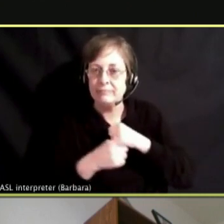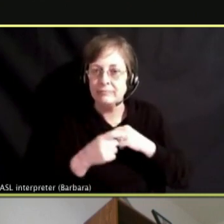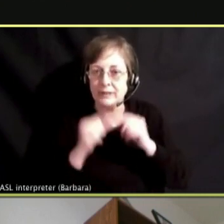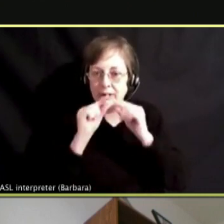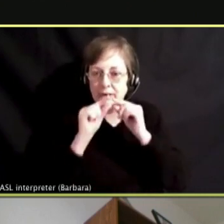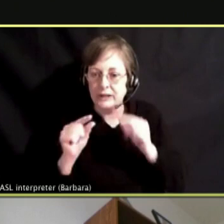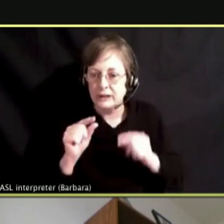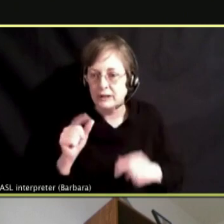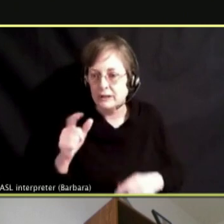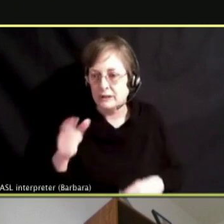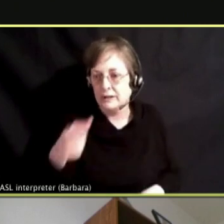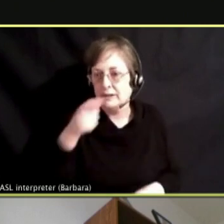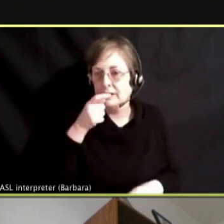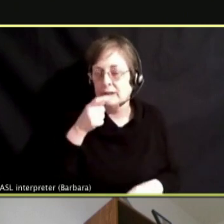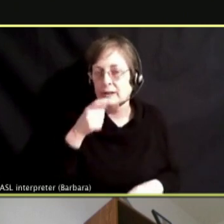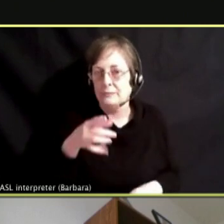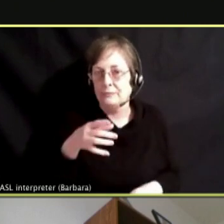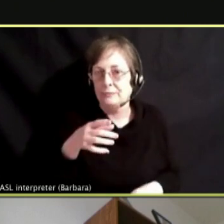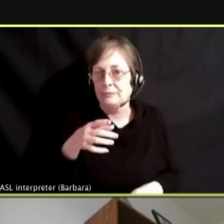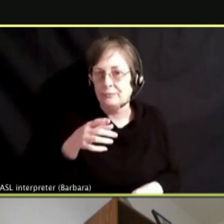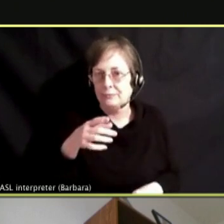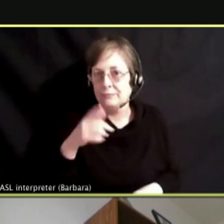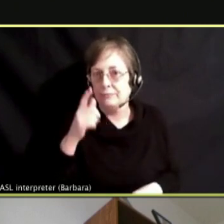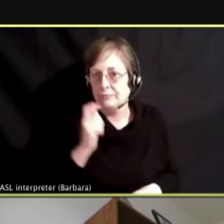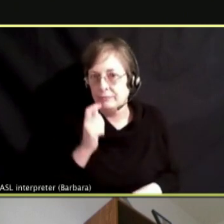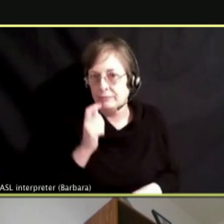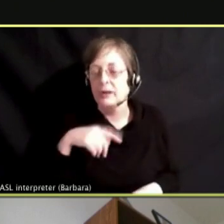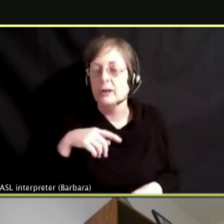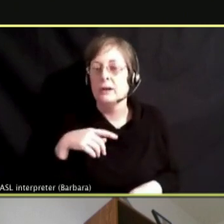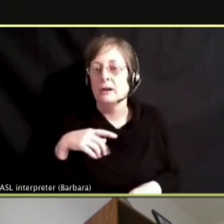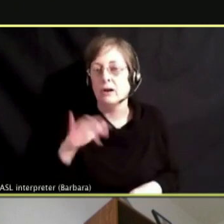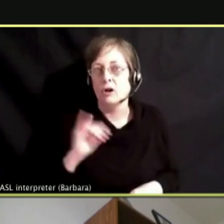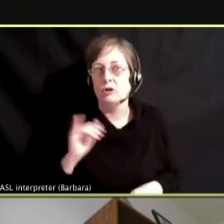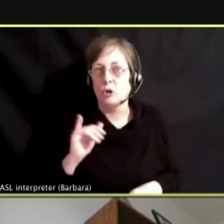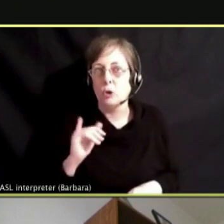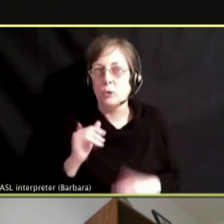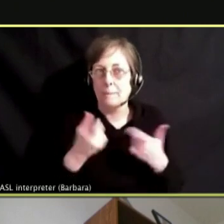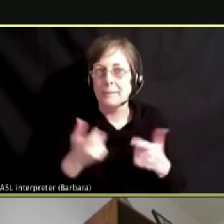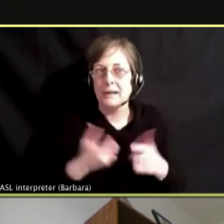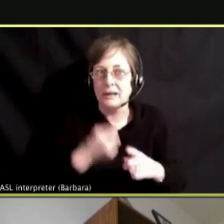PEN AS WELL. THAT'S DEFINITELY ALSO A VERY GOOD IMPACT.